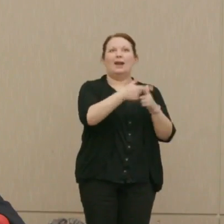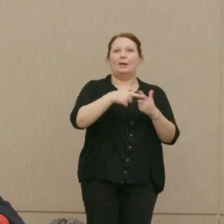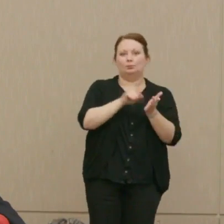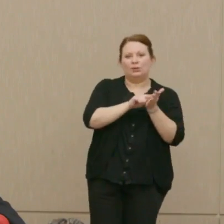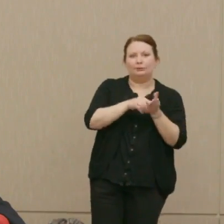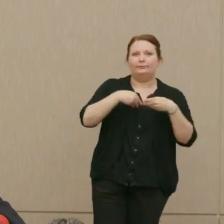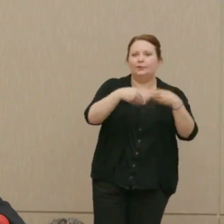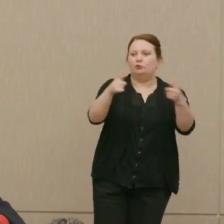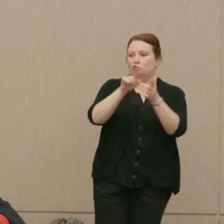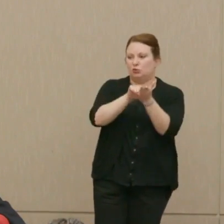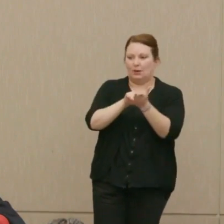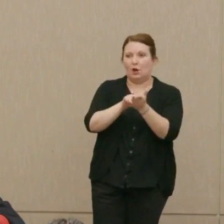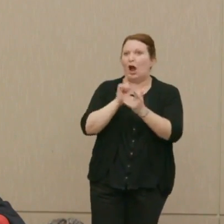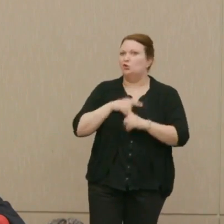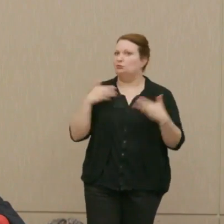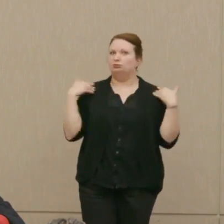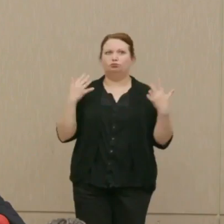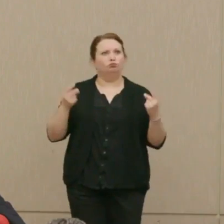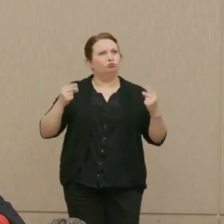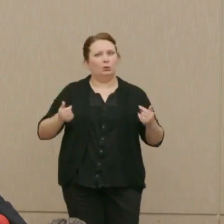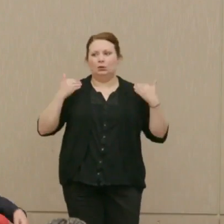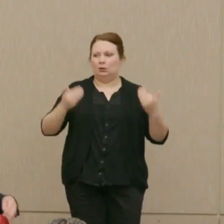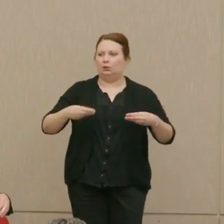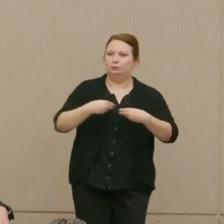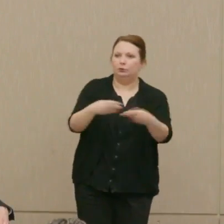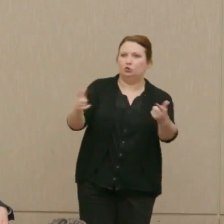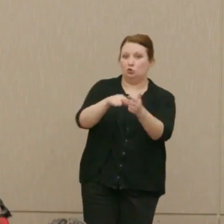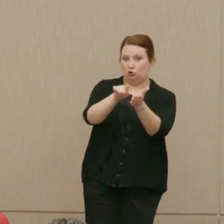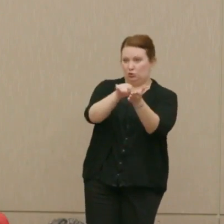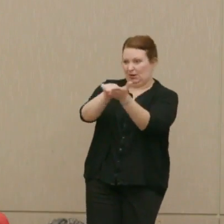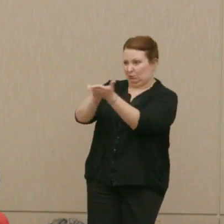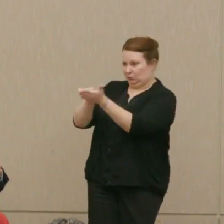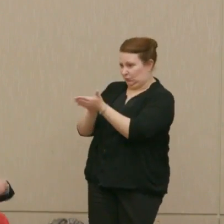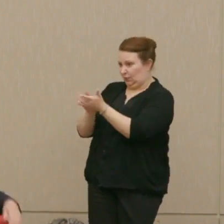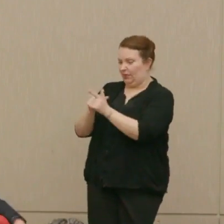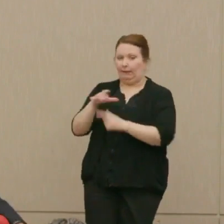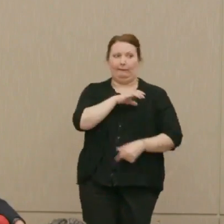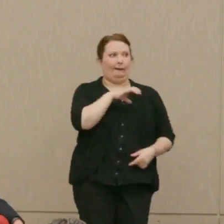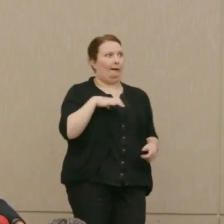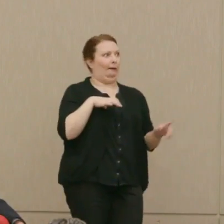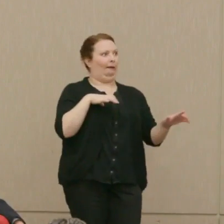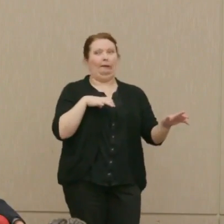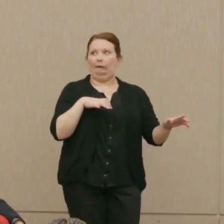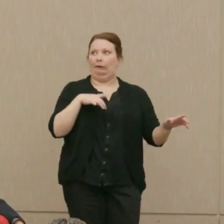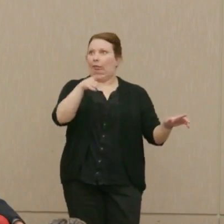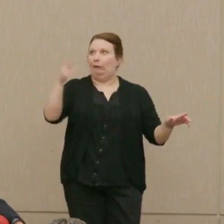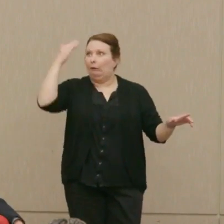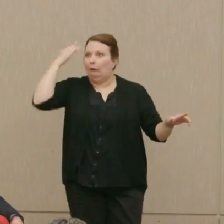I should have given them earlier to the newspapers and let congress react to that.